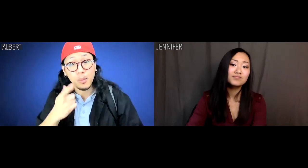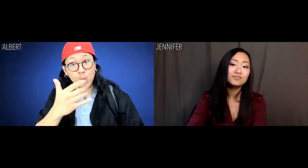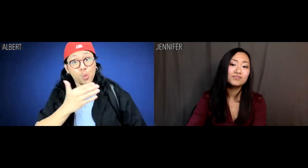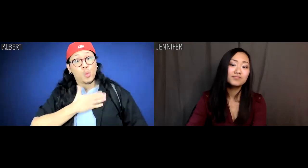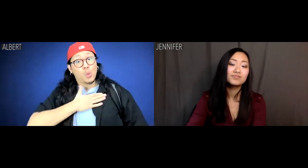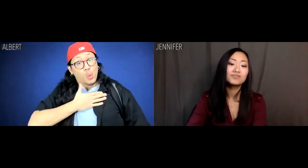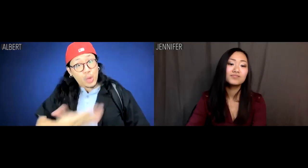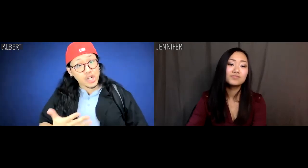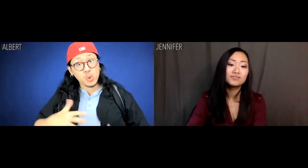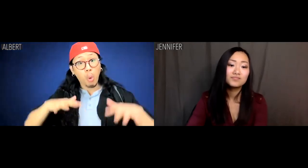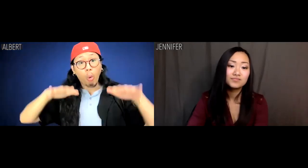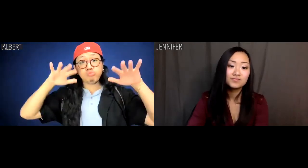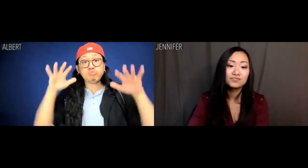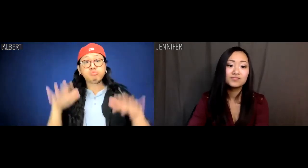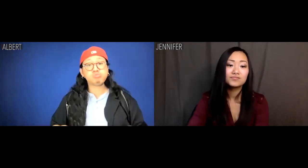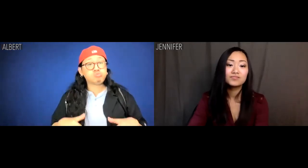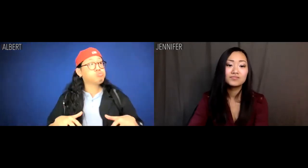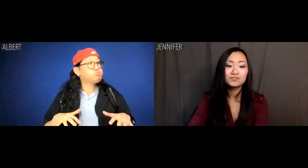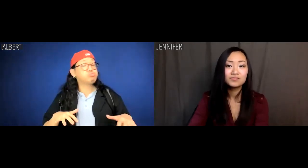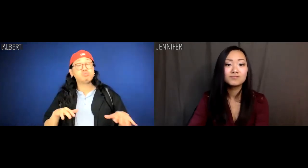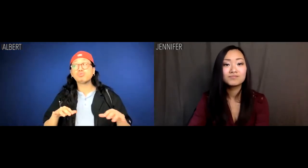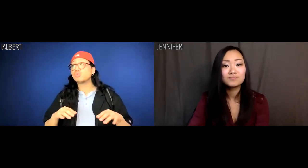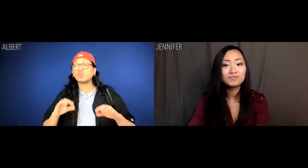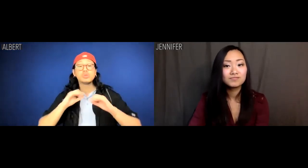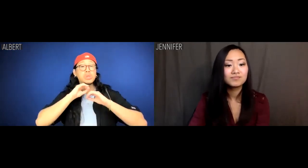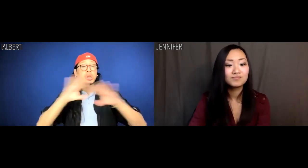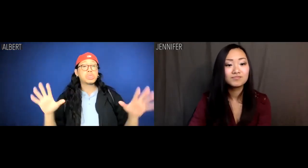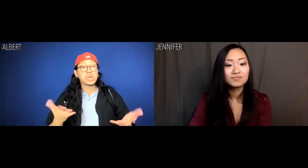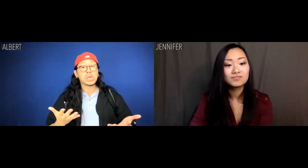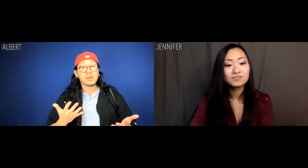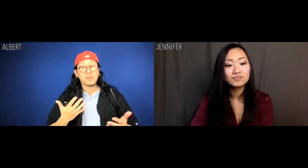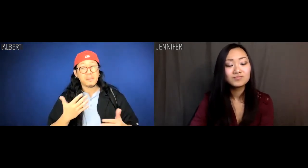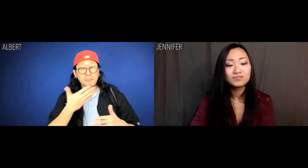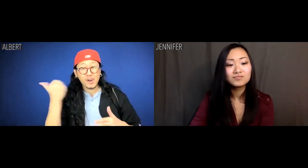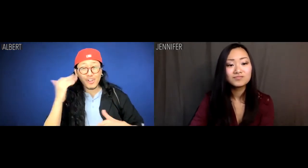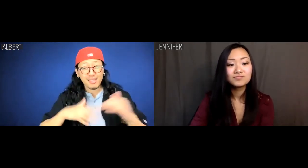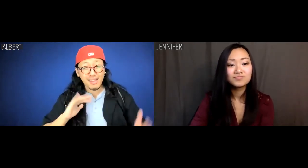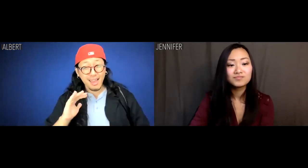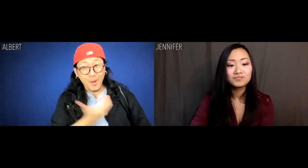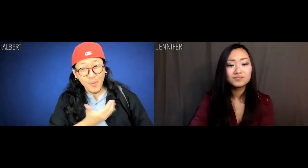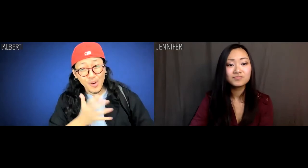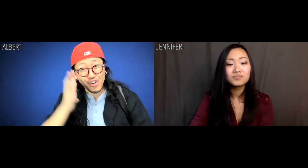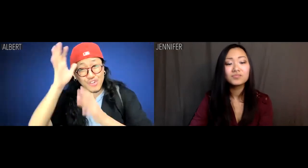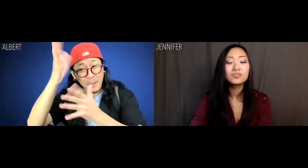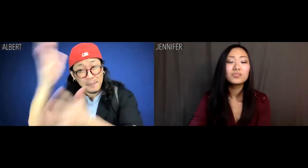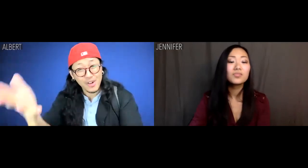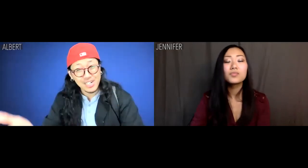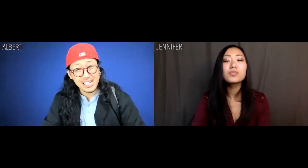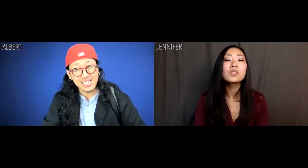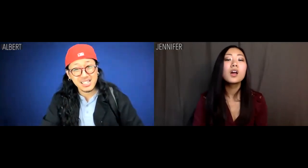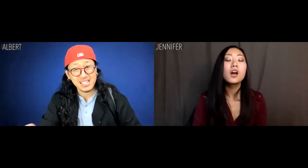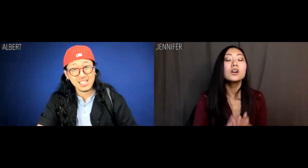Are you really willing to settle for being no better off than our grandparents?